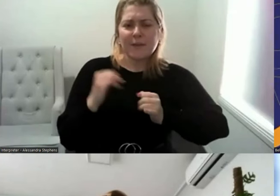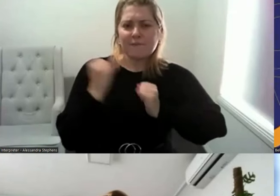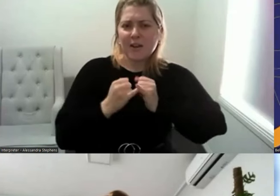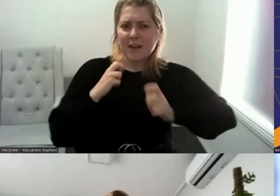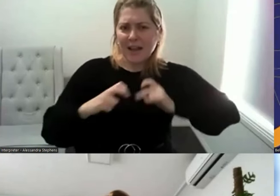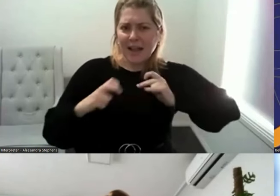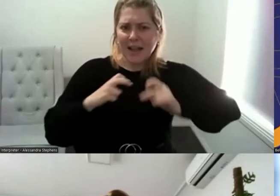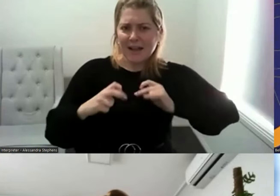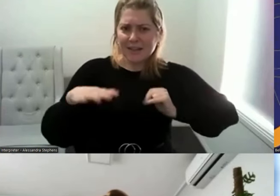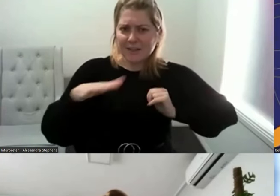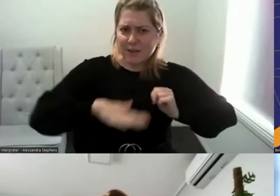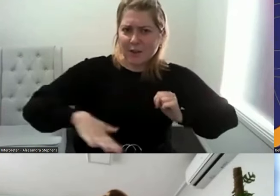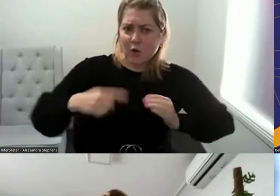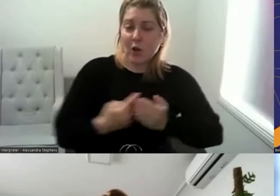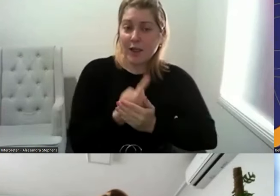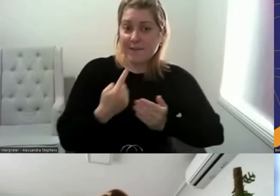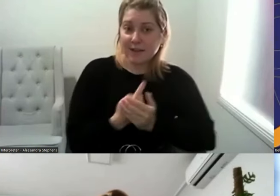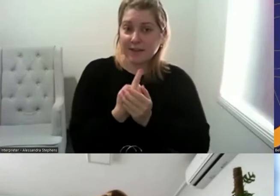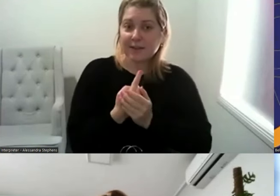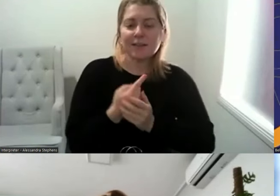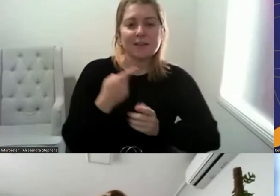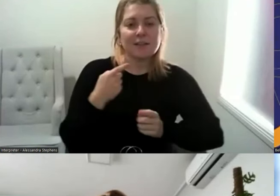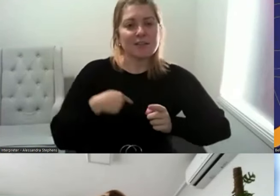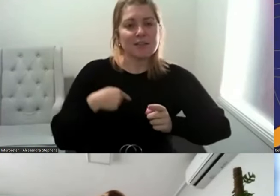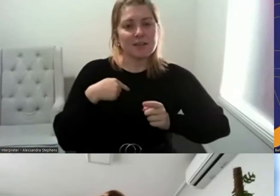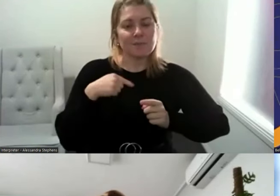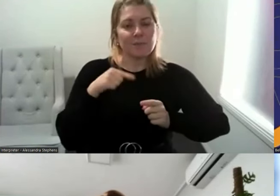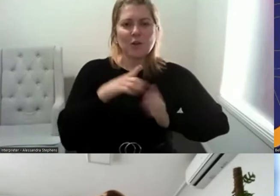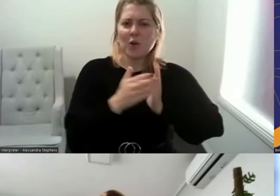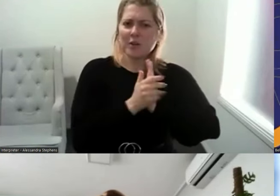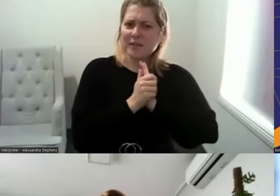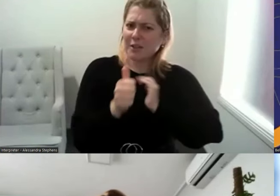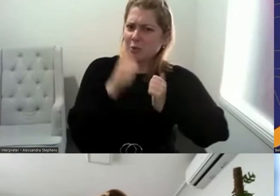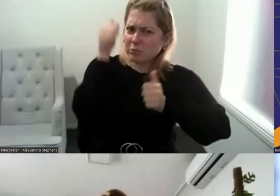She's developed advanced skills in sexual and reproductive health and is